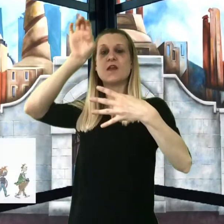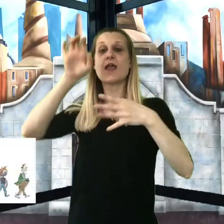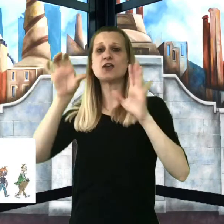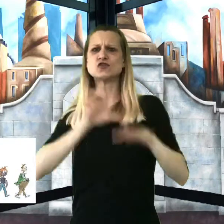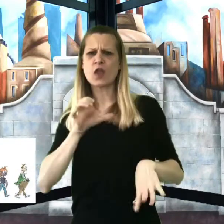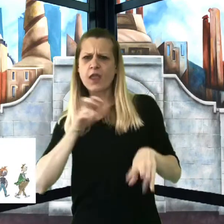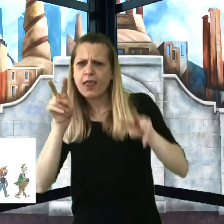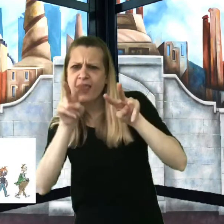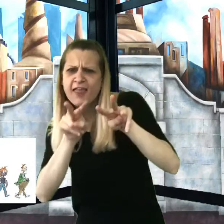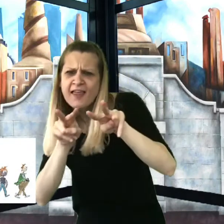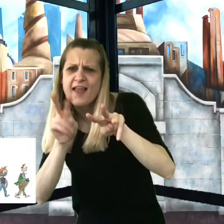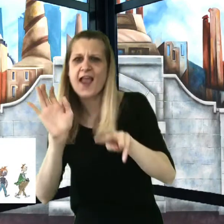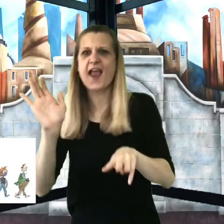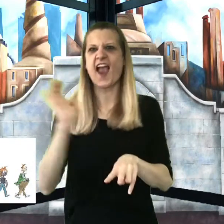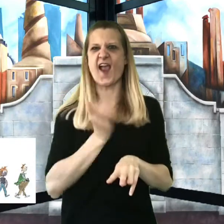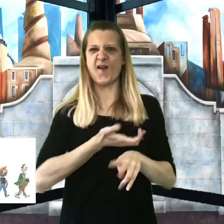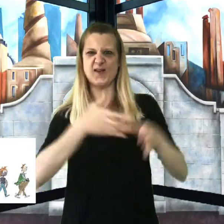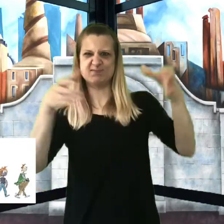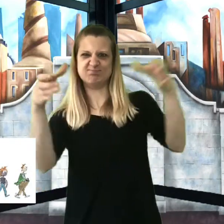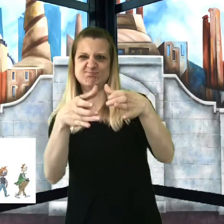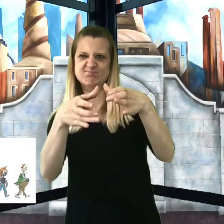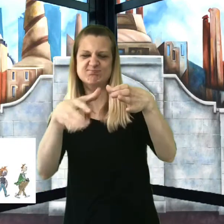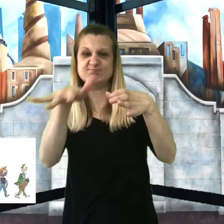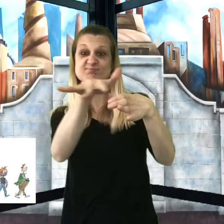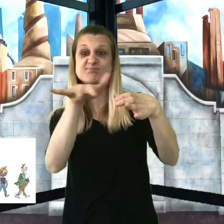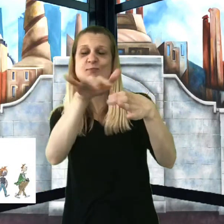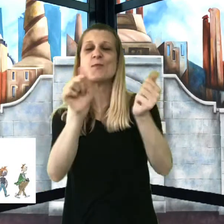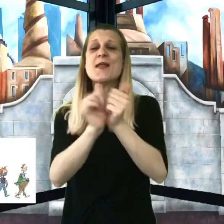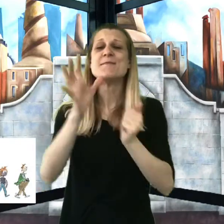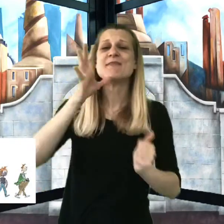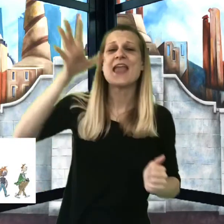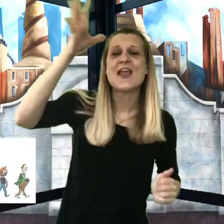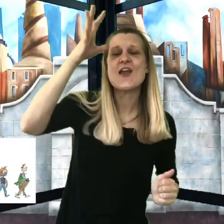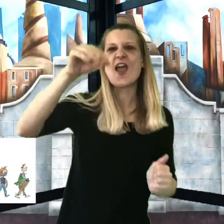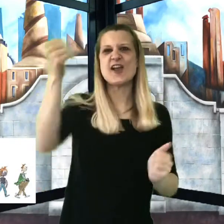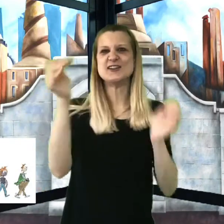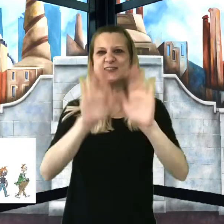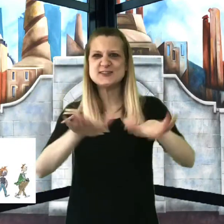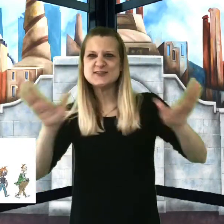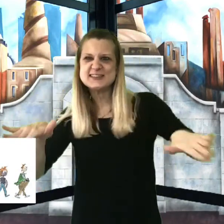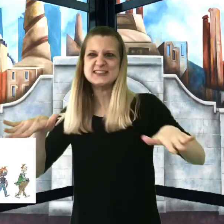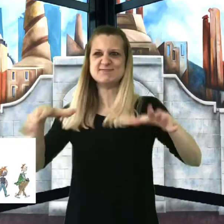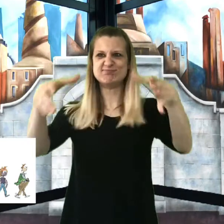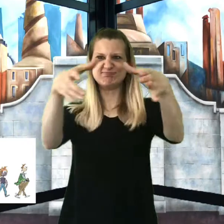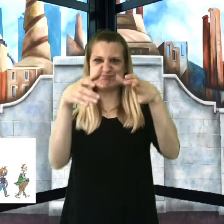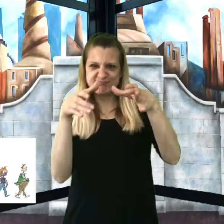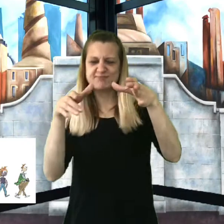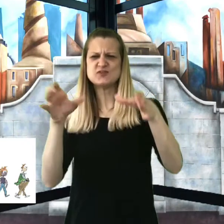Looking down now, Charlie could see the children and their parents standing in a little group just inside the gates.